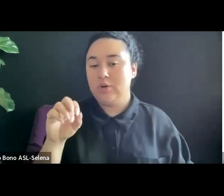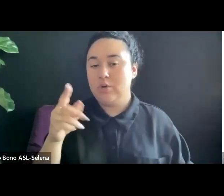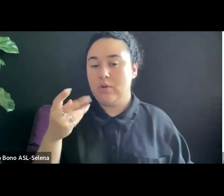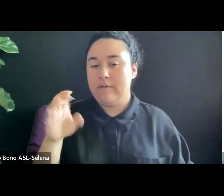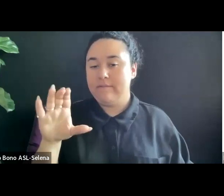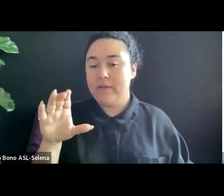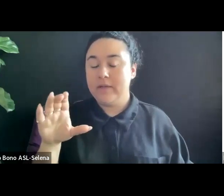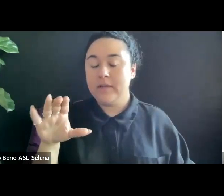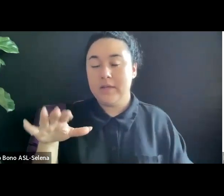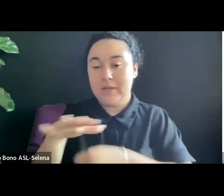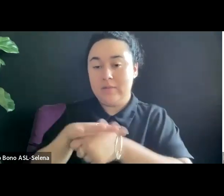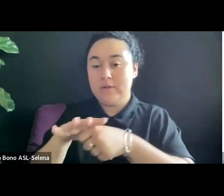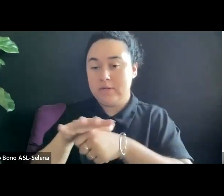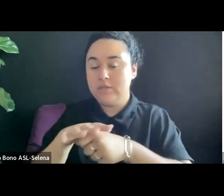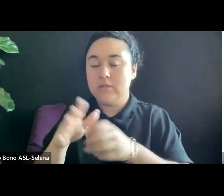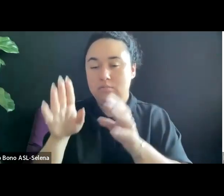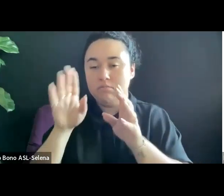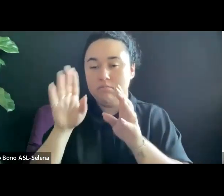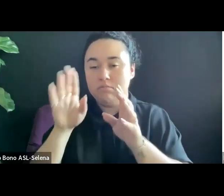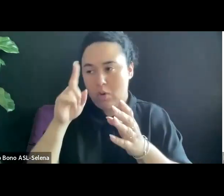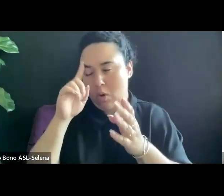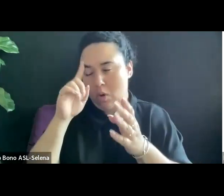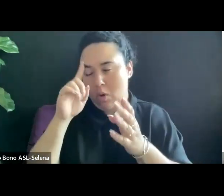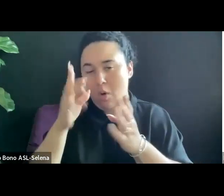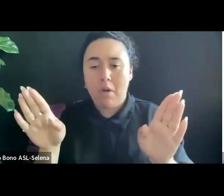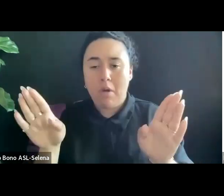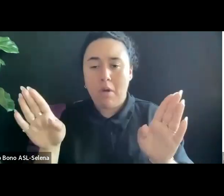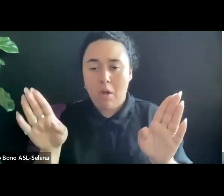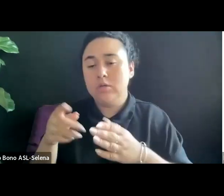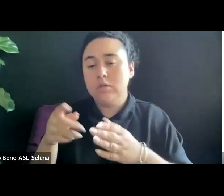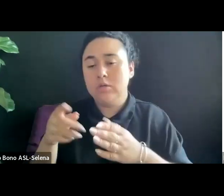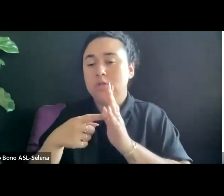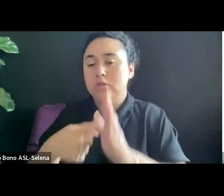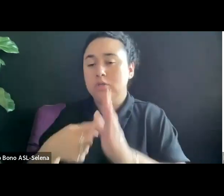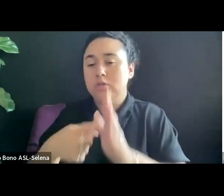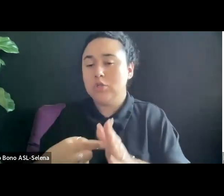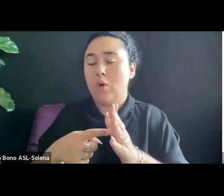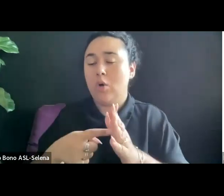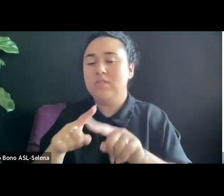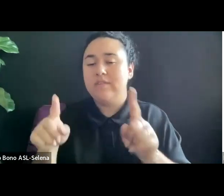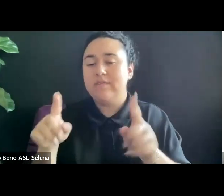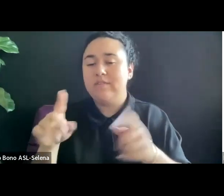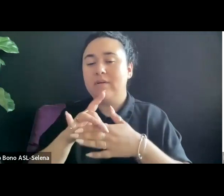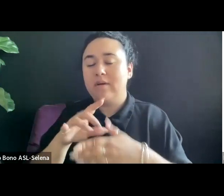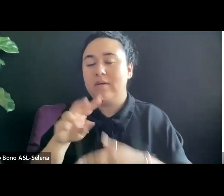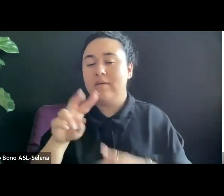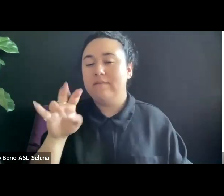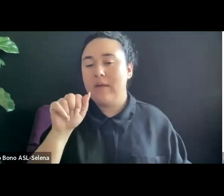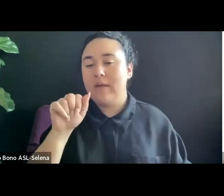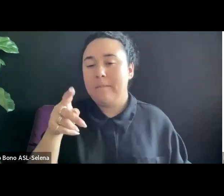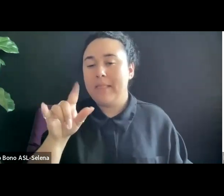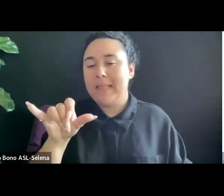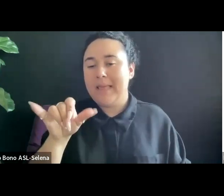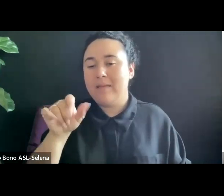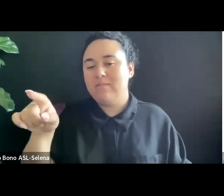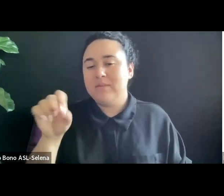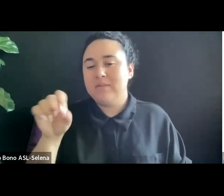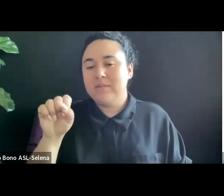THERE IS VIA PLAY AND SCANNED GRAVE. THERE ARE OTHER STREAMERS IN AFRICA.